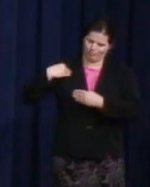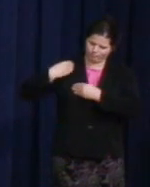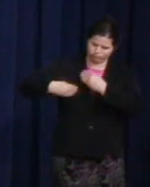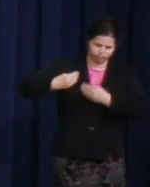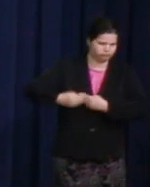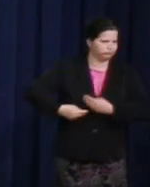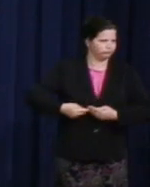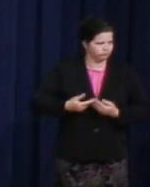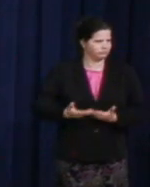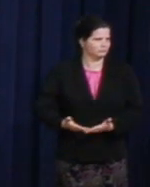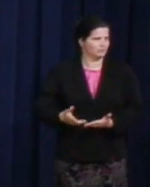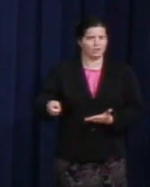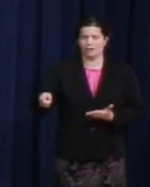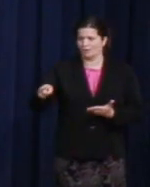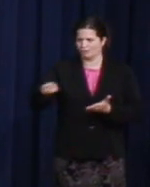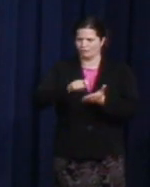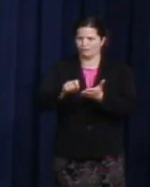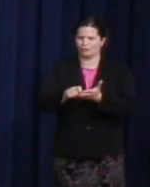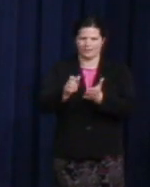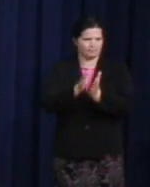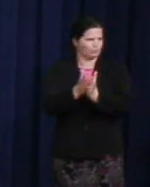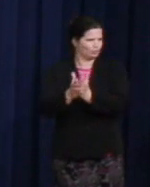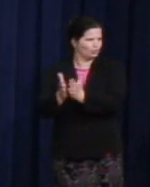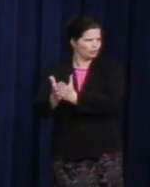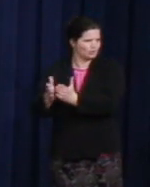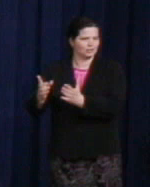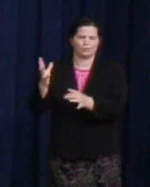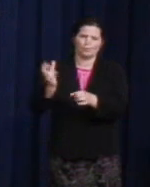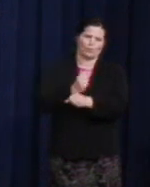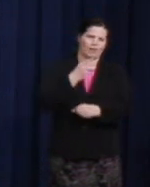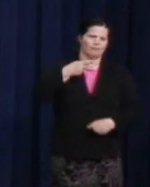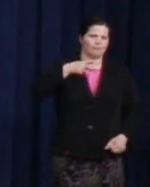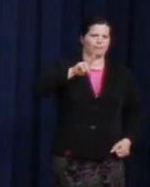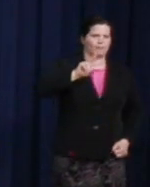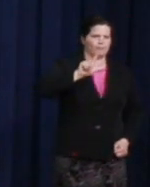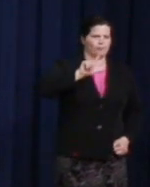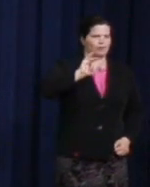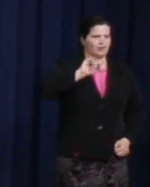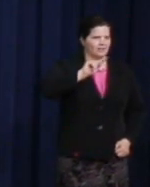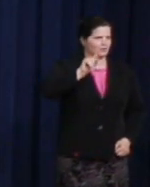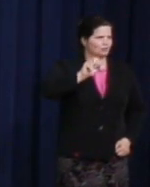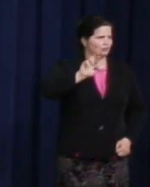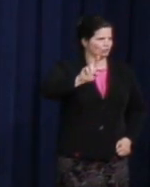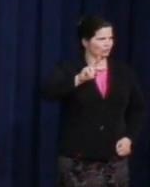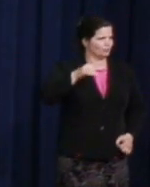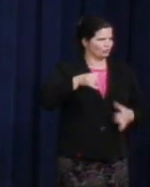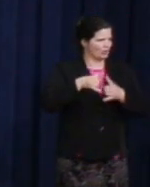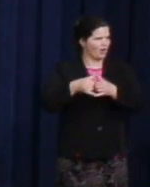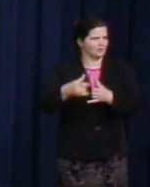she won a Pulitzer Prize because of the passion and because of what she experienced and saw.